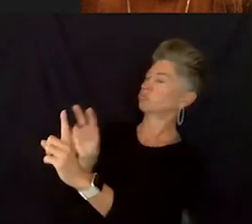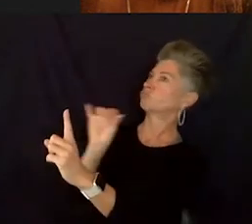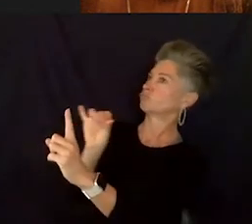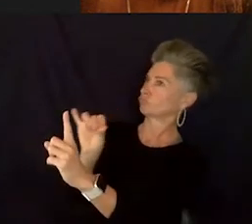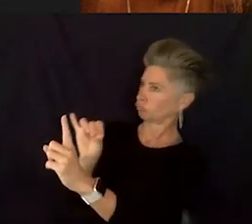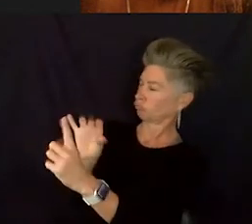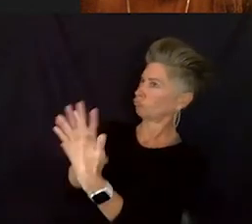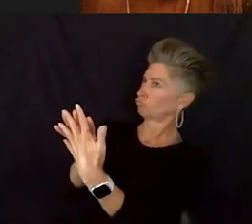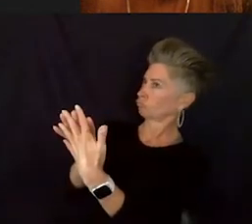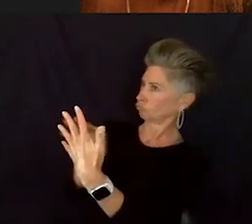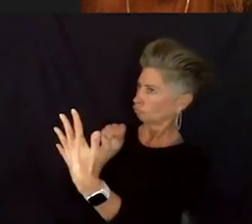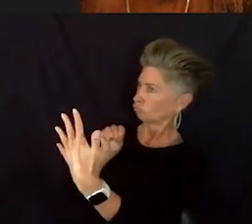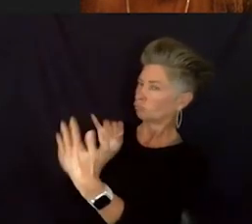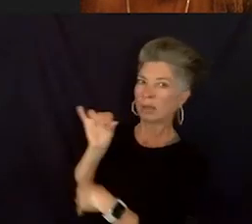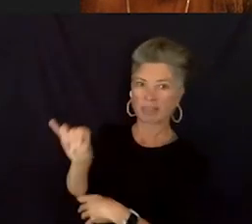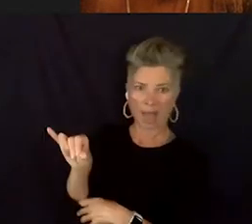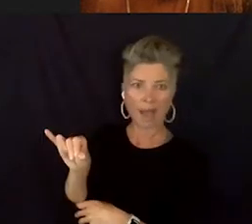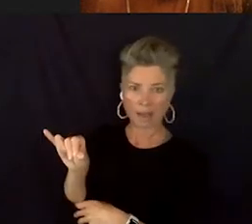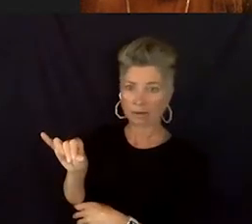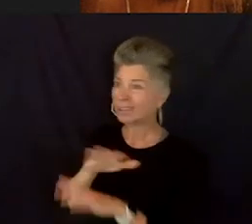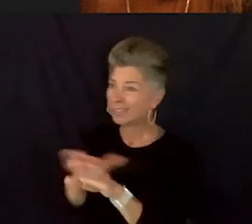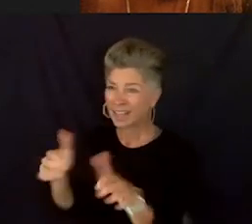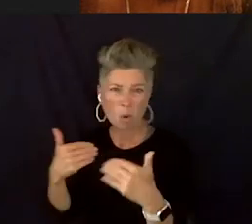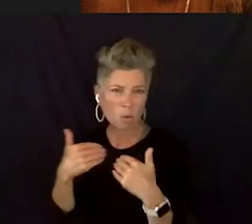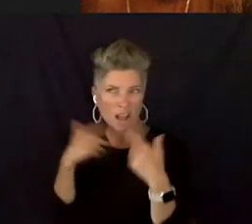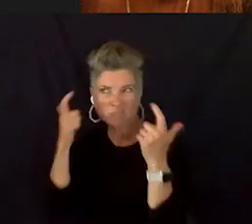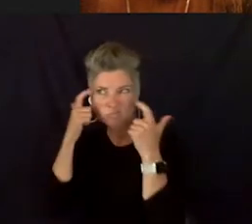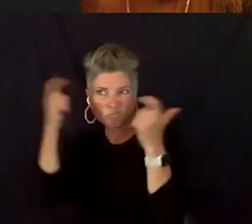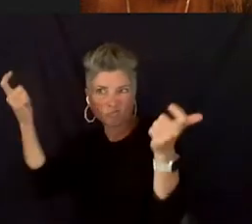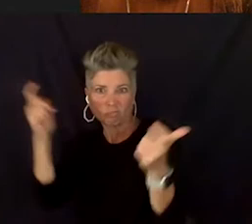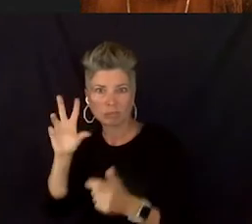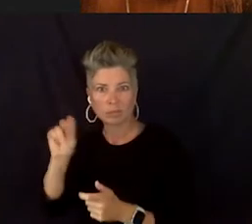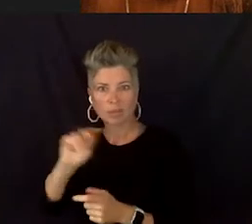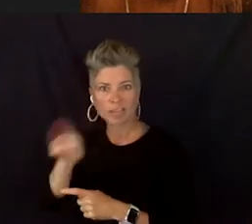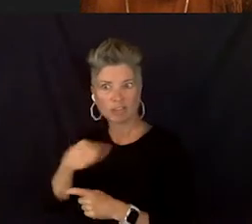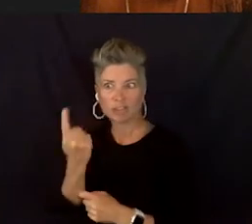They're not, they don't have attitudes, they just have zest. They, they have a Lil spice to them